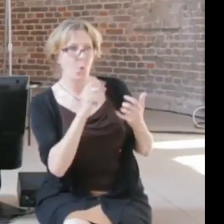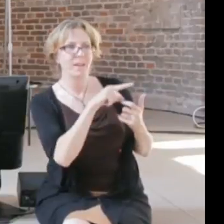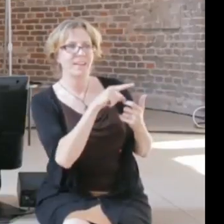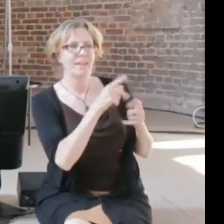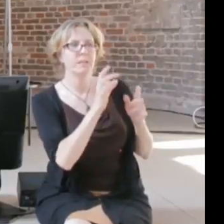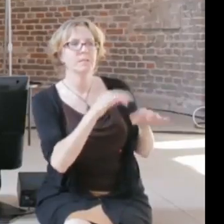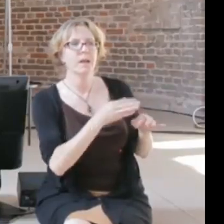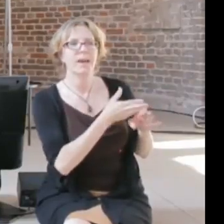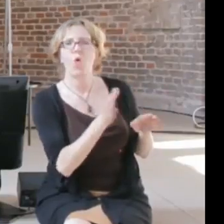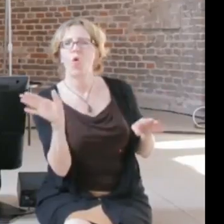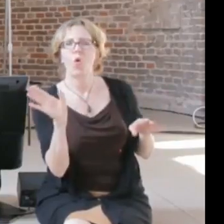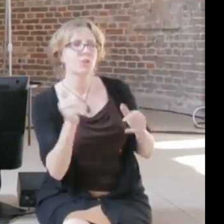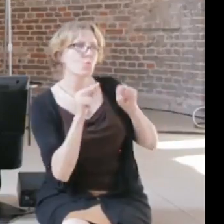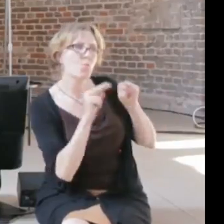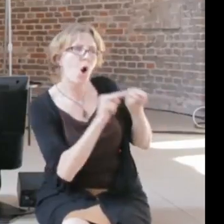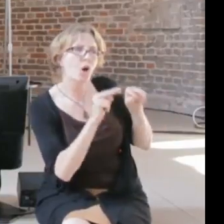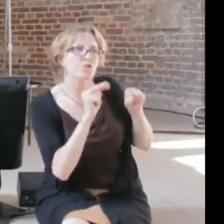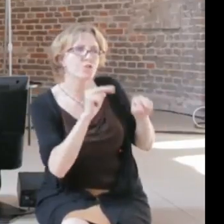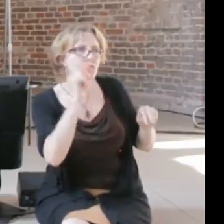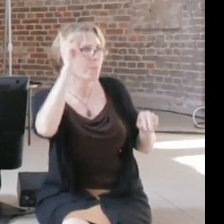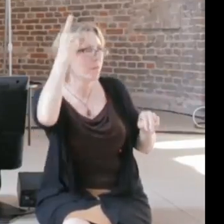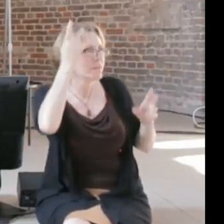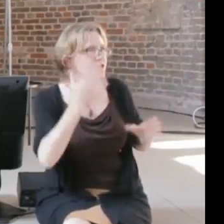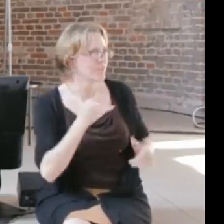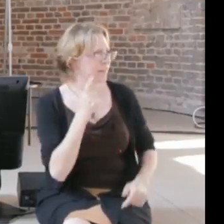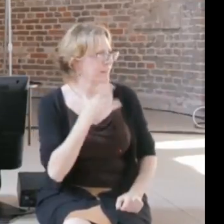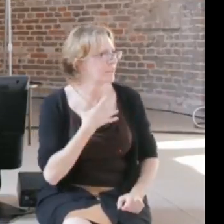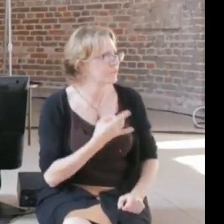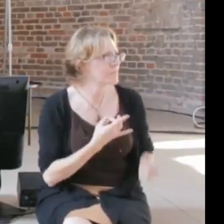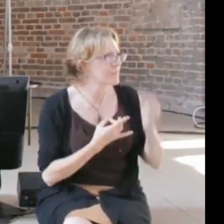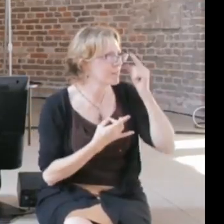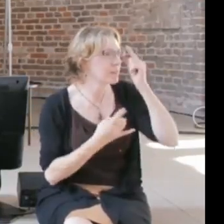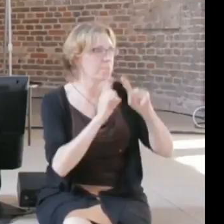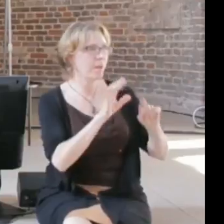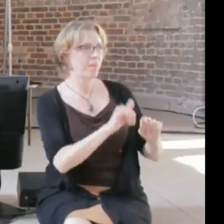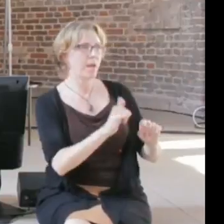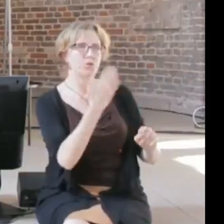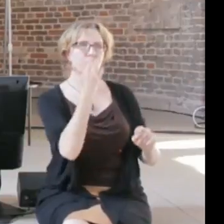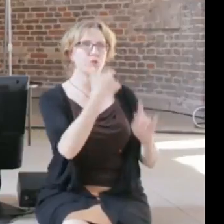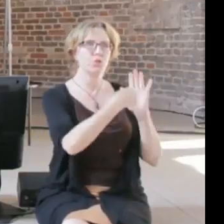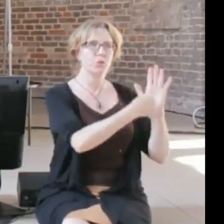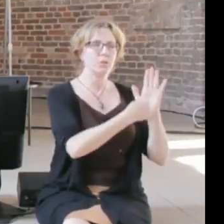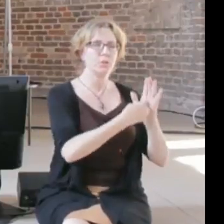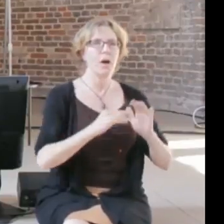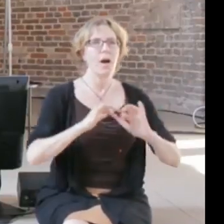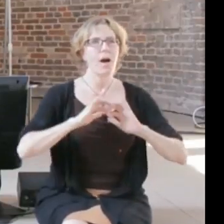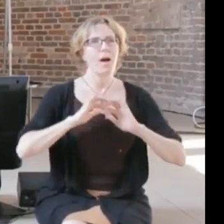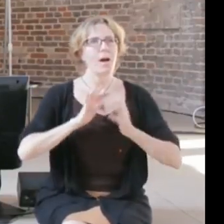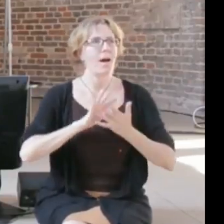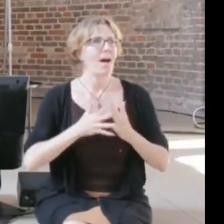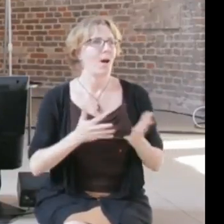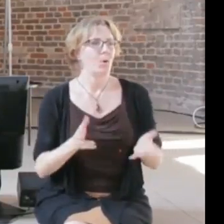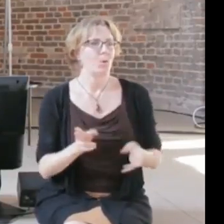ruler, but at the same time I think it's kind of grasping this potential of using the Internet using technology to create--